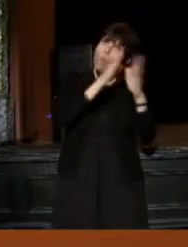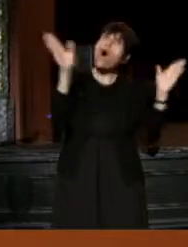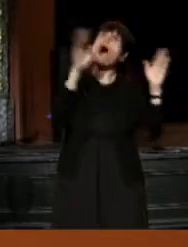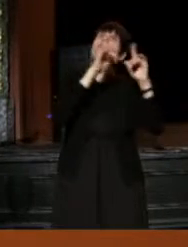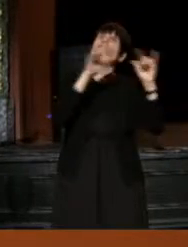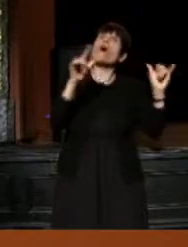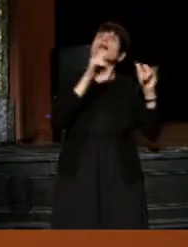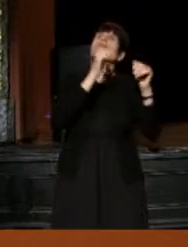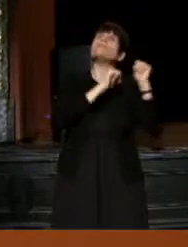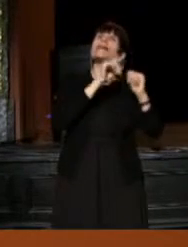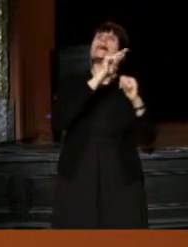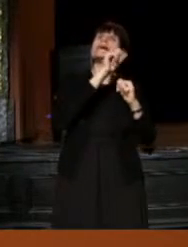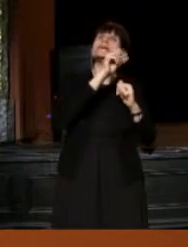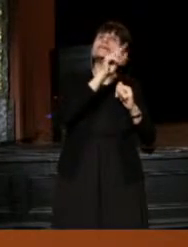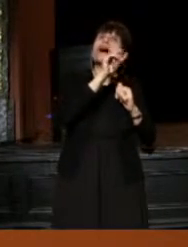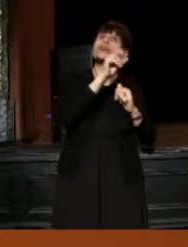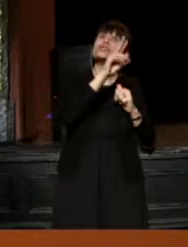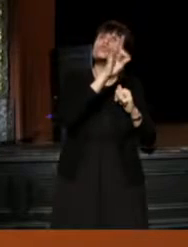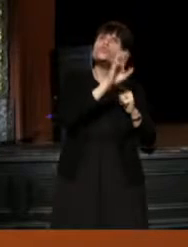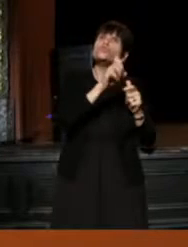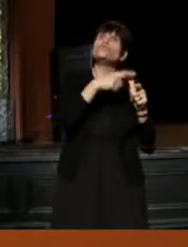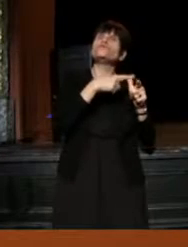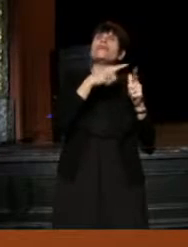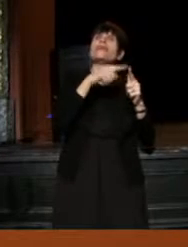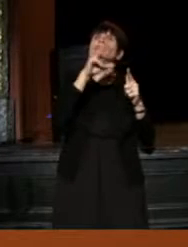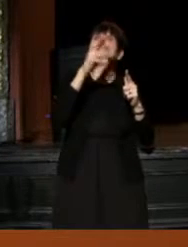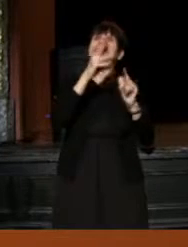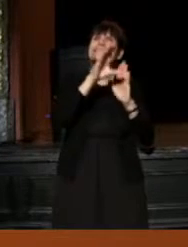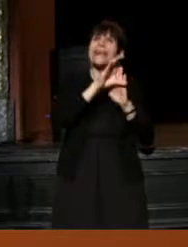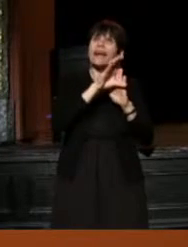Tartuffe, basic six characters, followed by a new play.